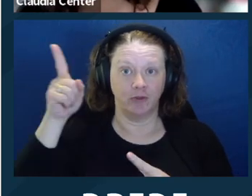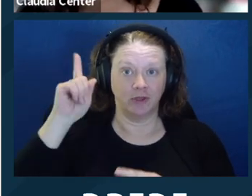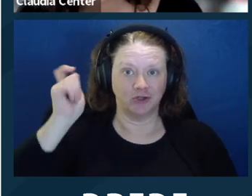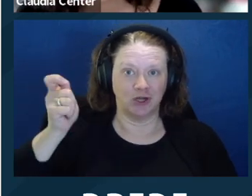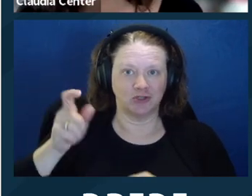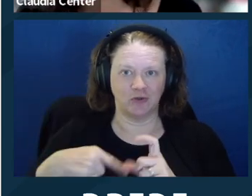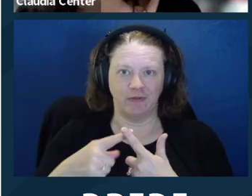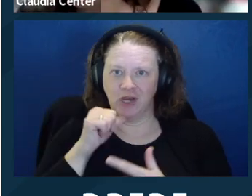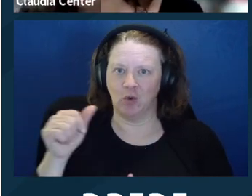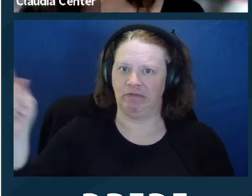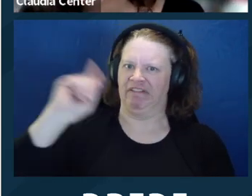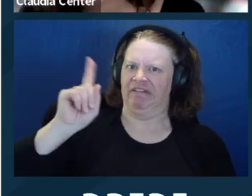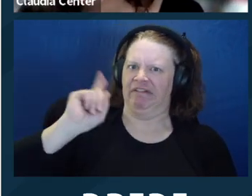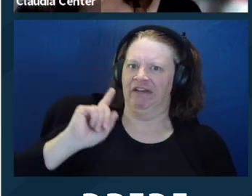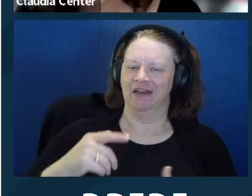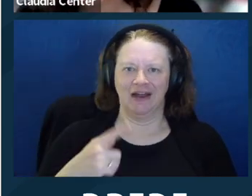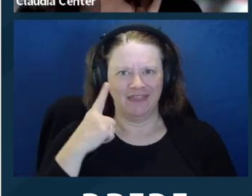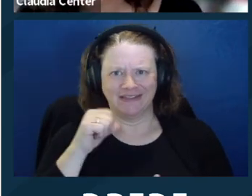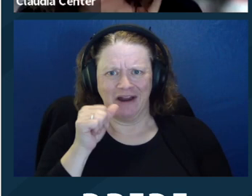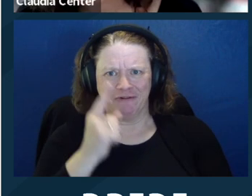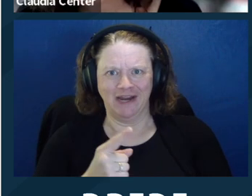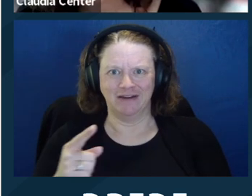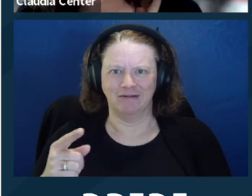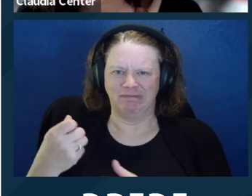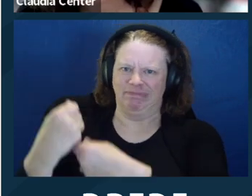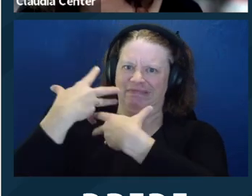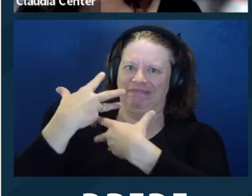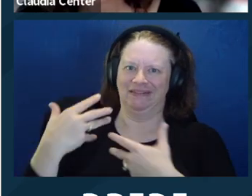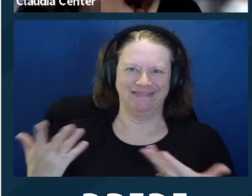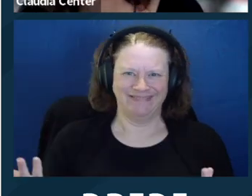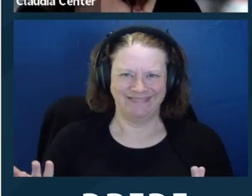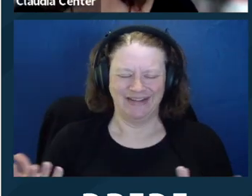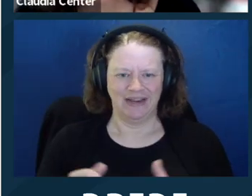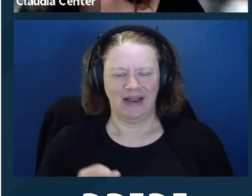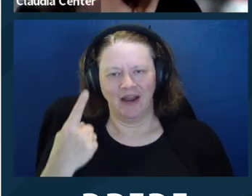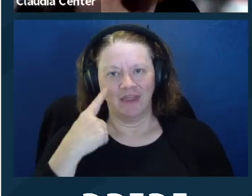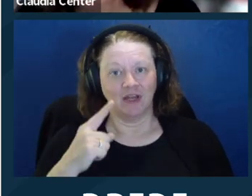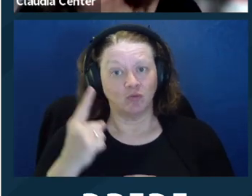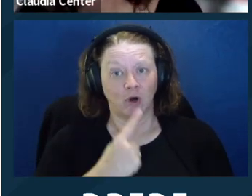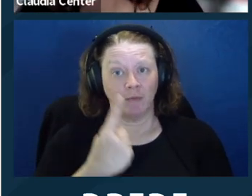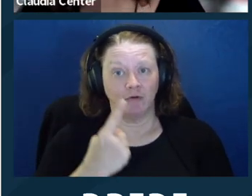that you could show to the judge so that you don't get yelled at because I don't think